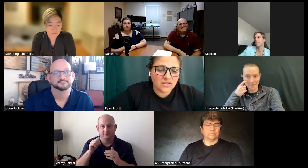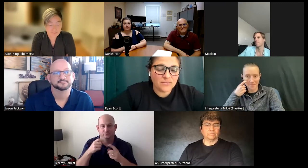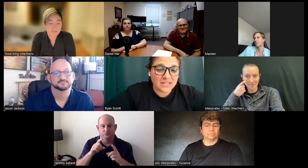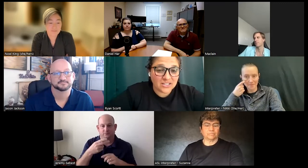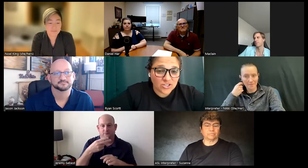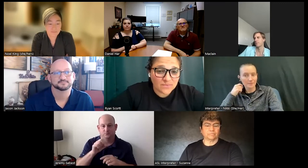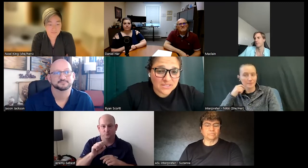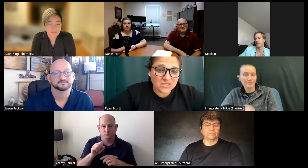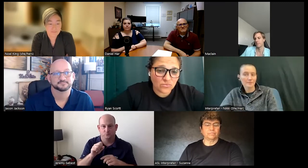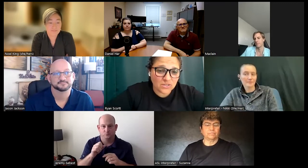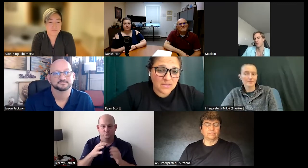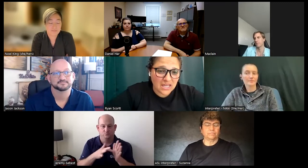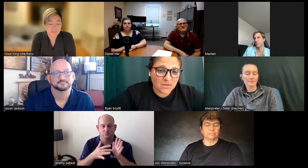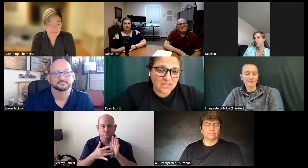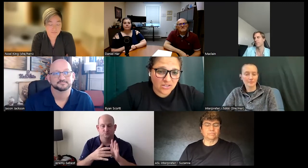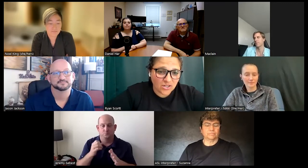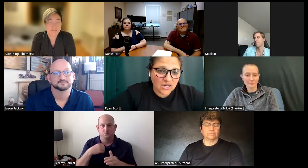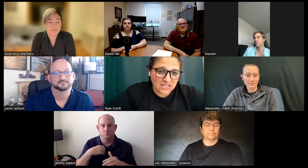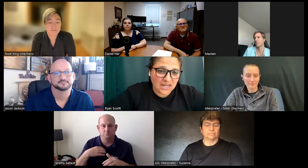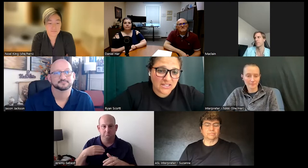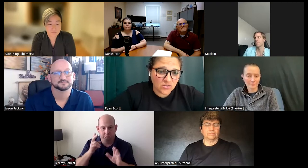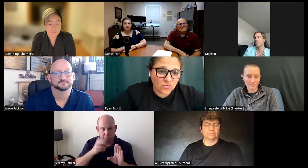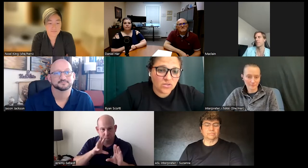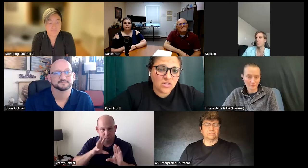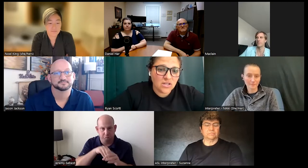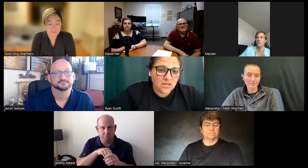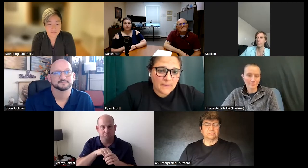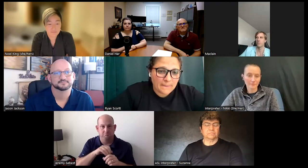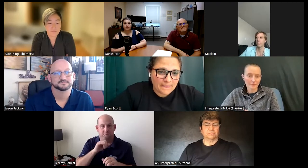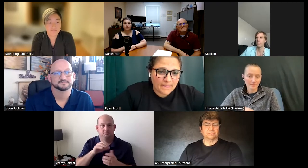lot of my leadership skills and really became a leader in high school